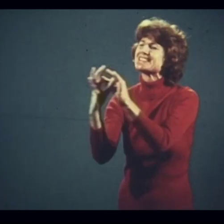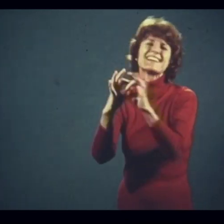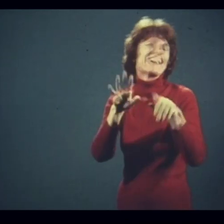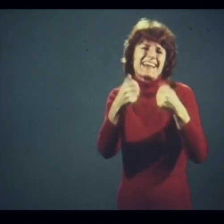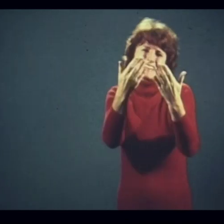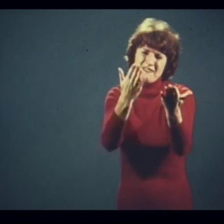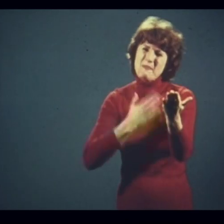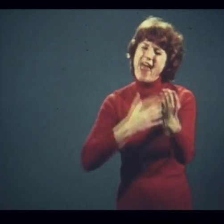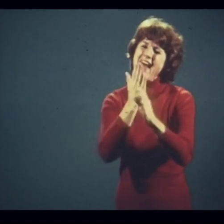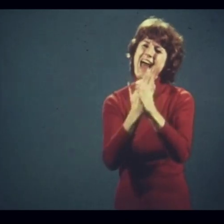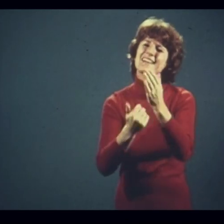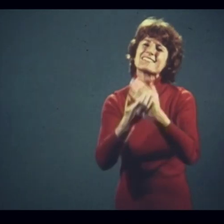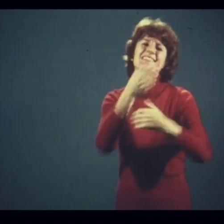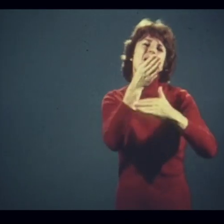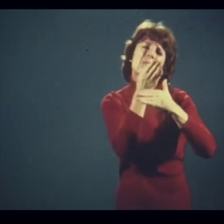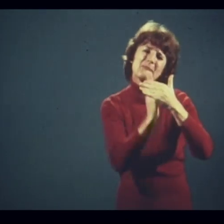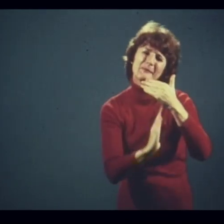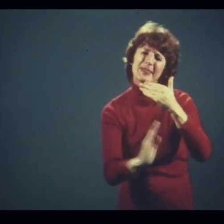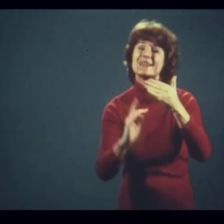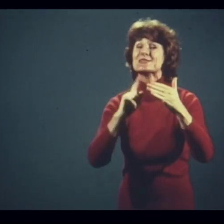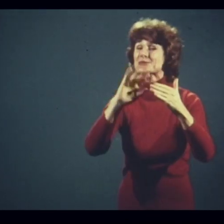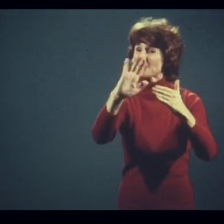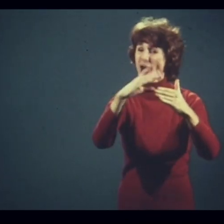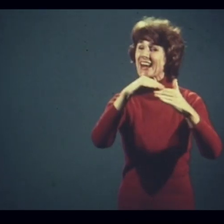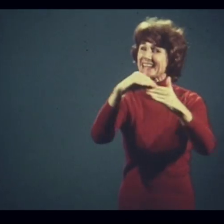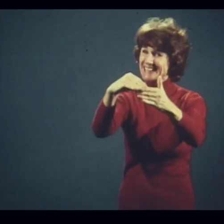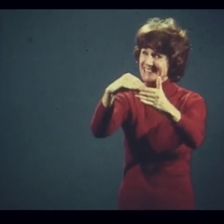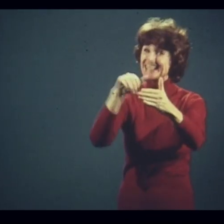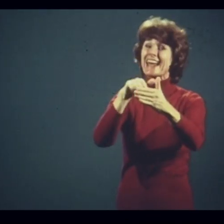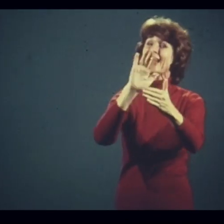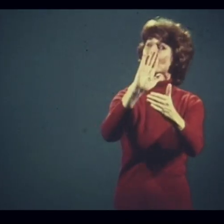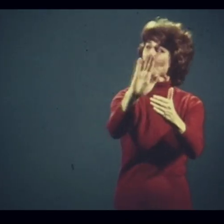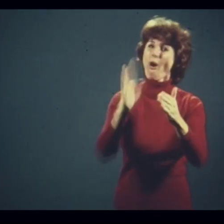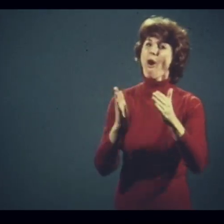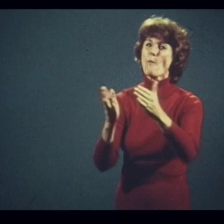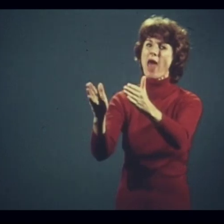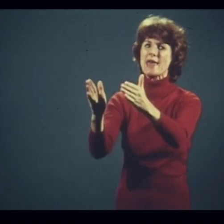Give my hand humbly to your lead and your way